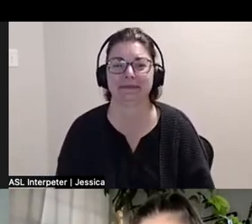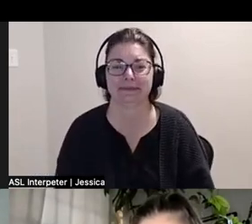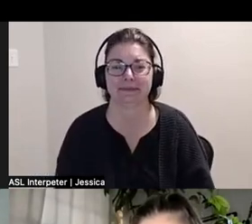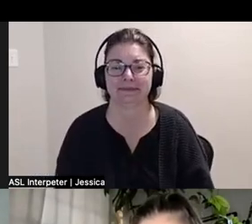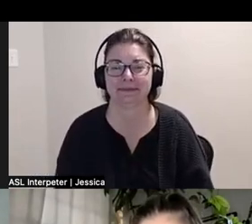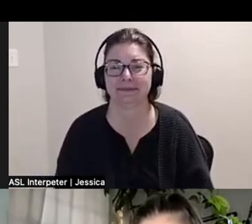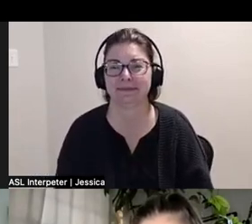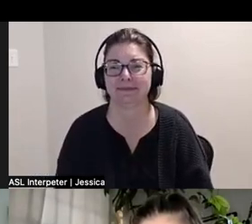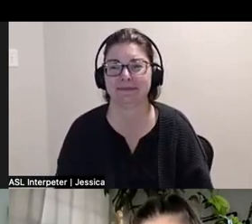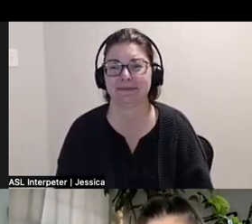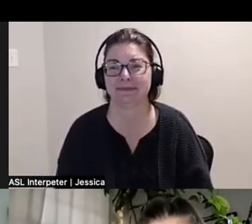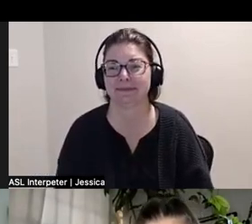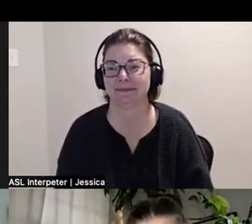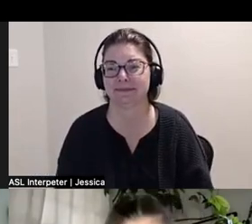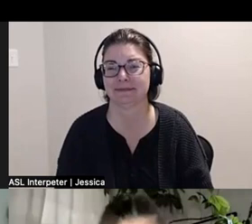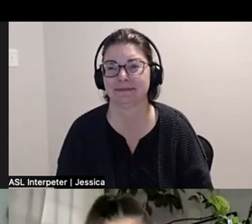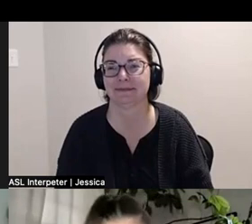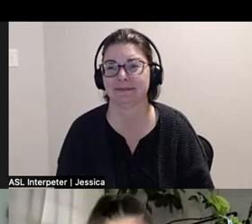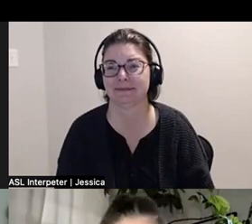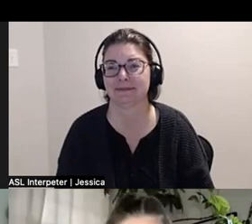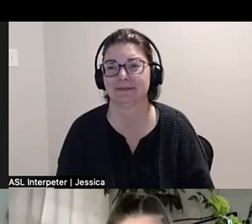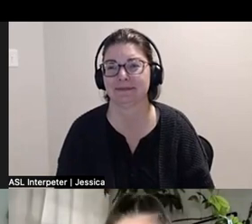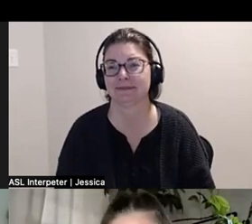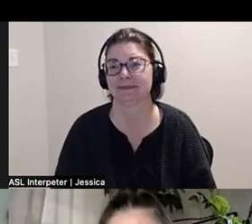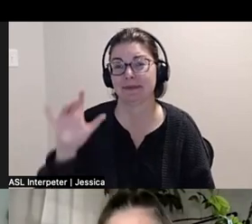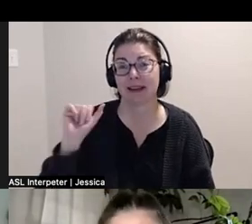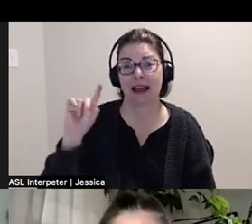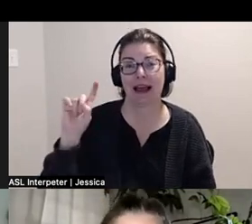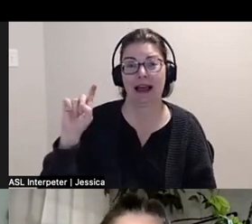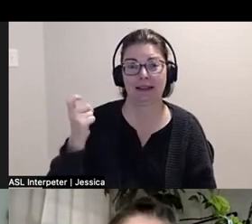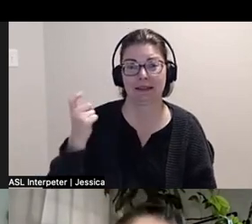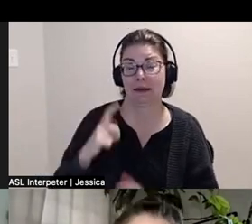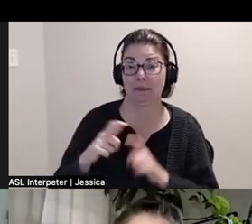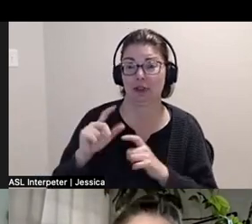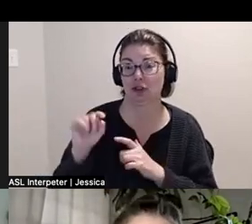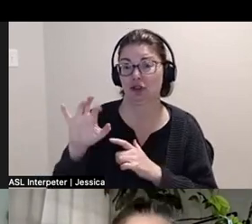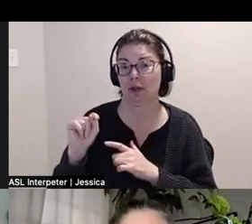Alex: I think my biggest treat is bubble tea.